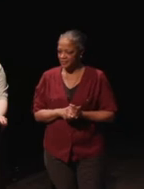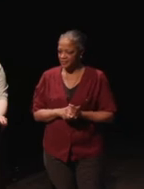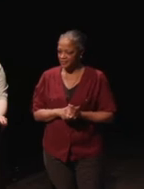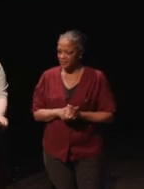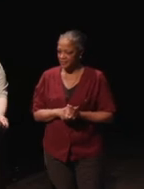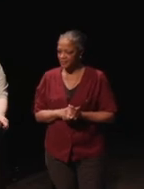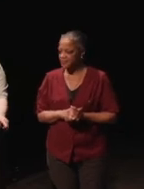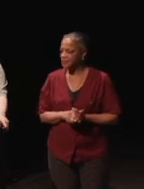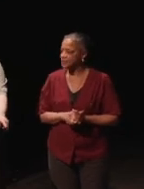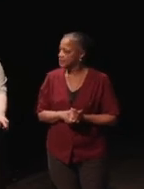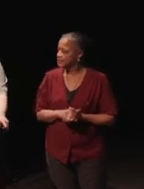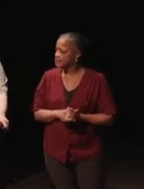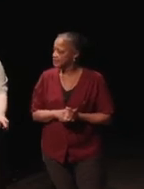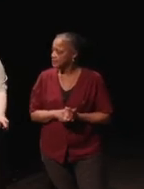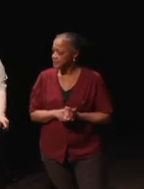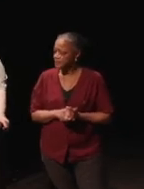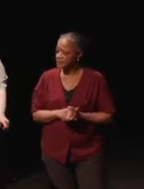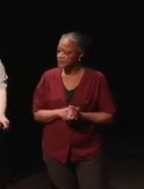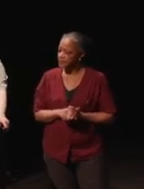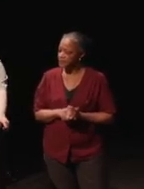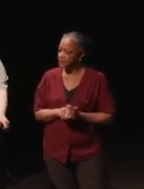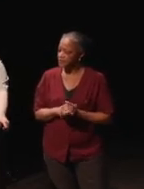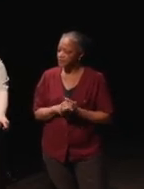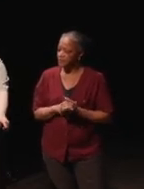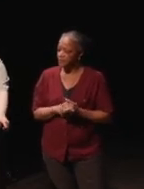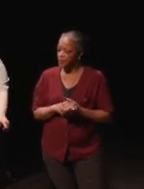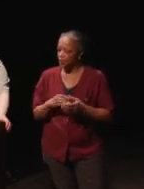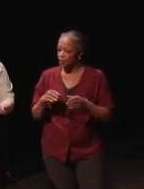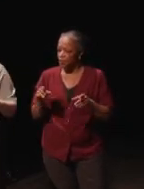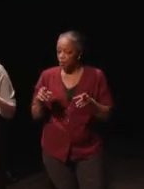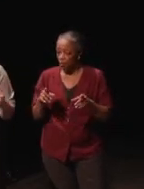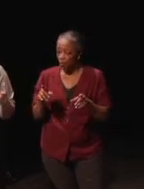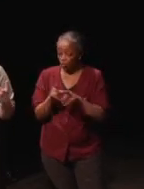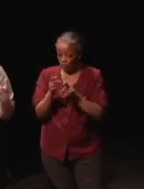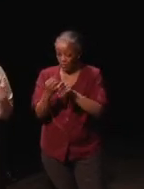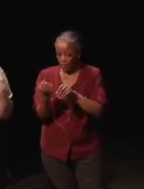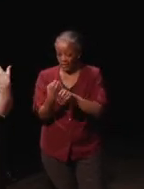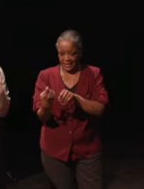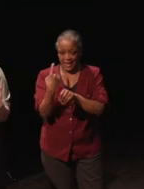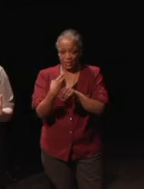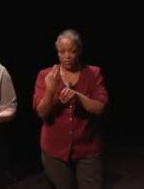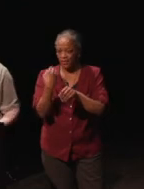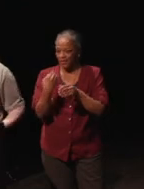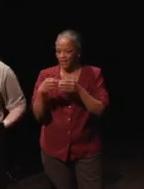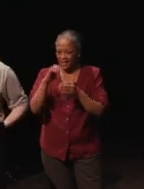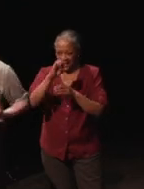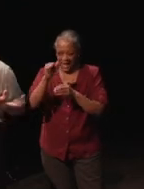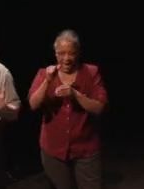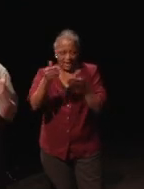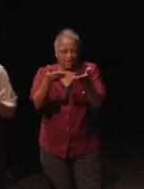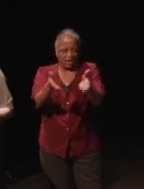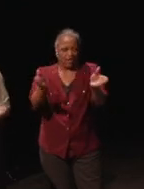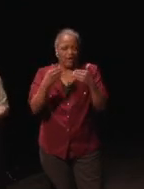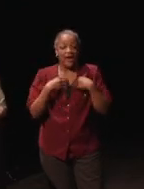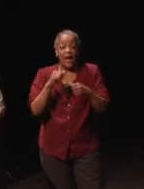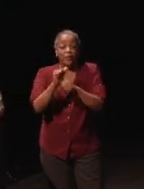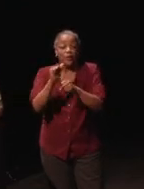So, I also like within last year, we had an EA in general, has decided to have employee resource groups.